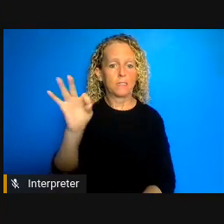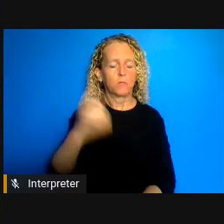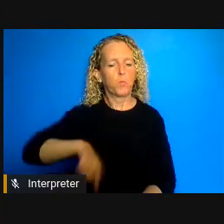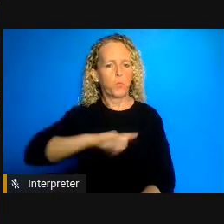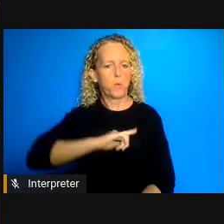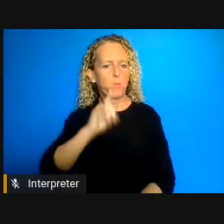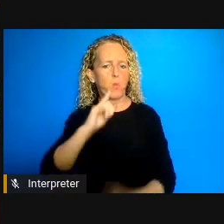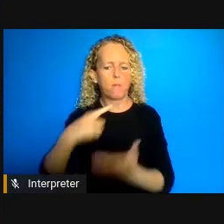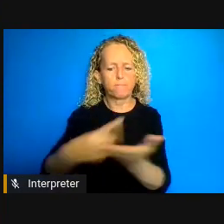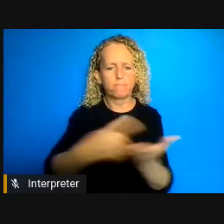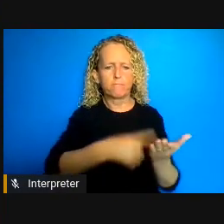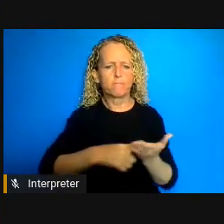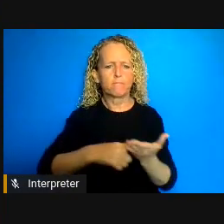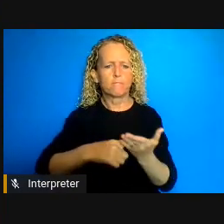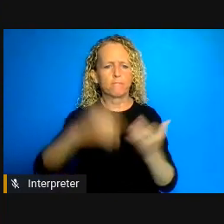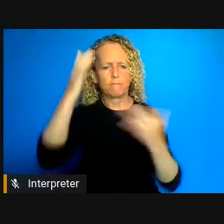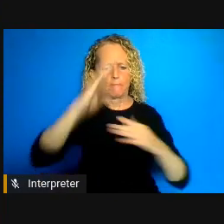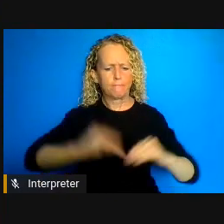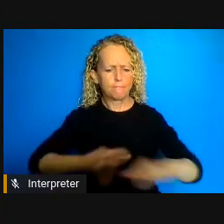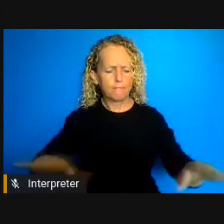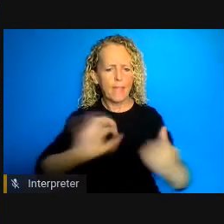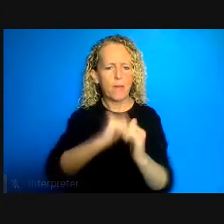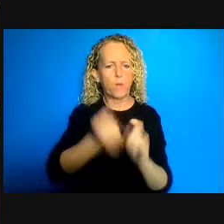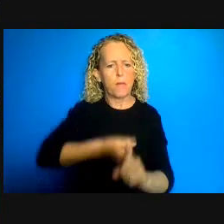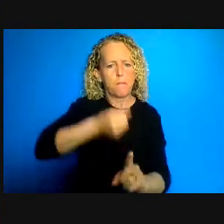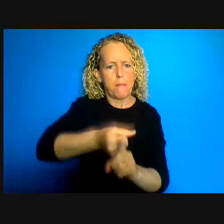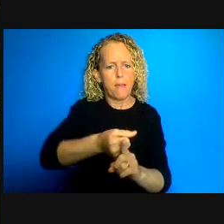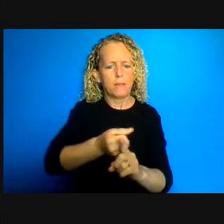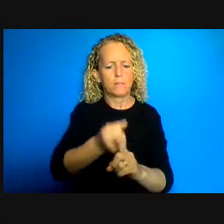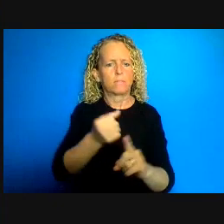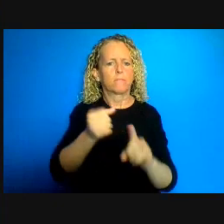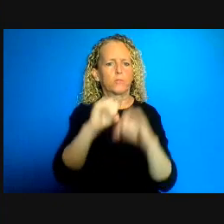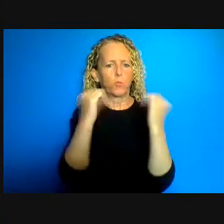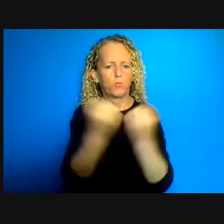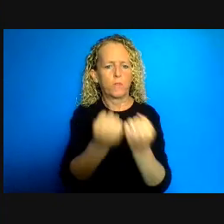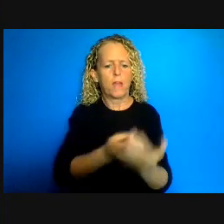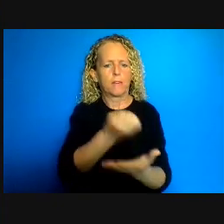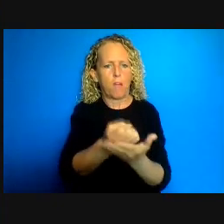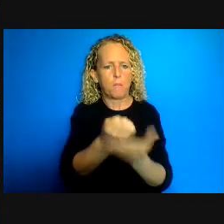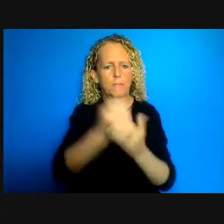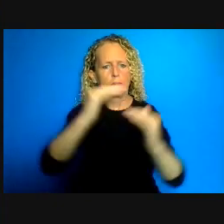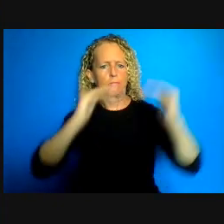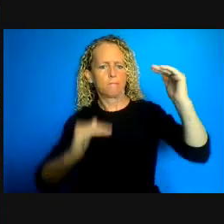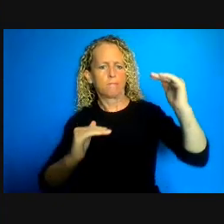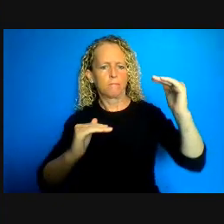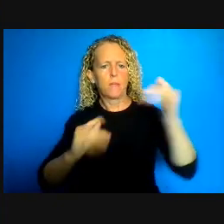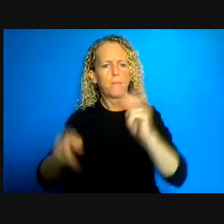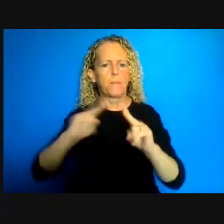so sick economically disadvantaged populations. Before we get to today's